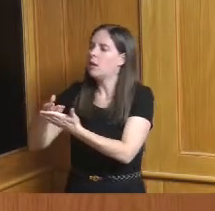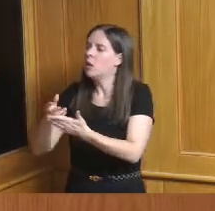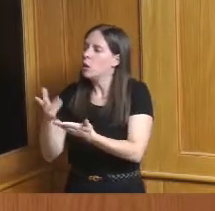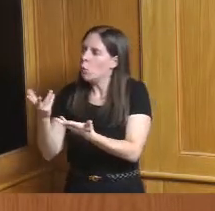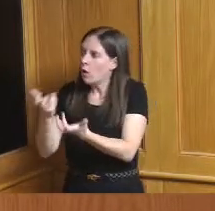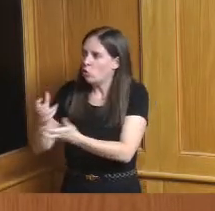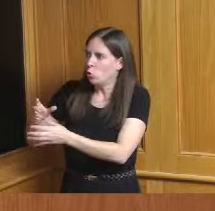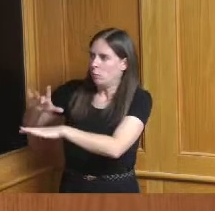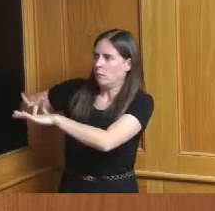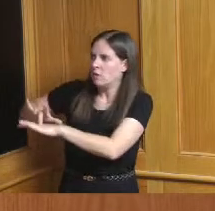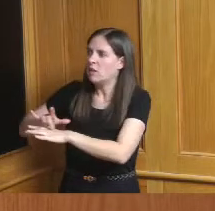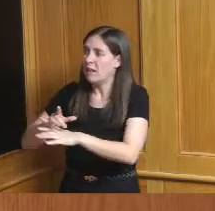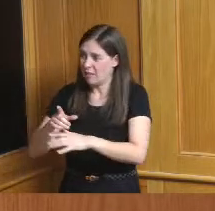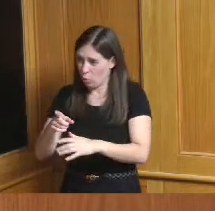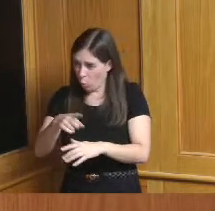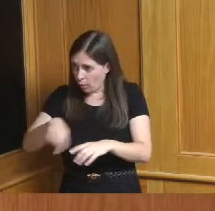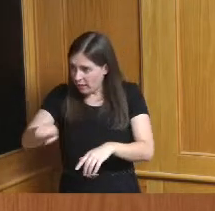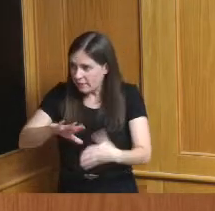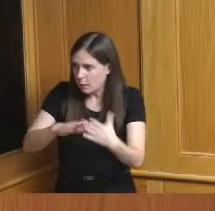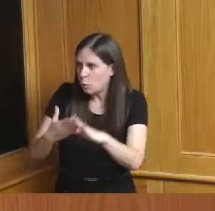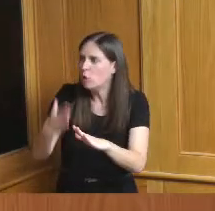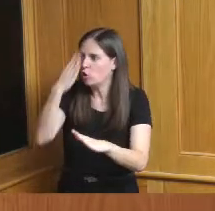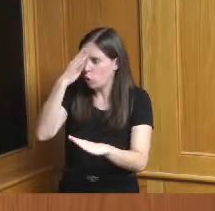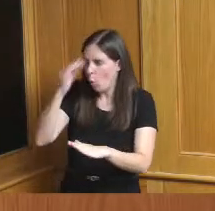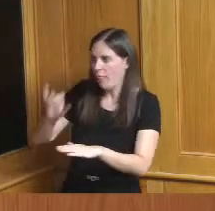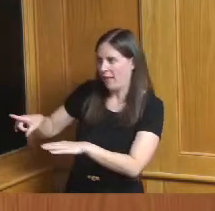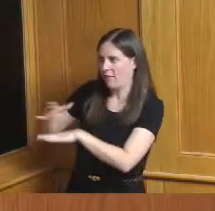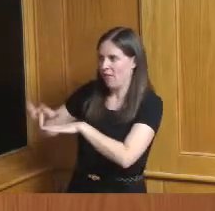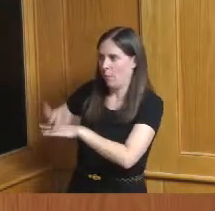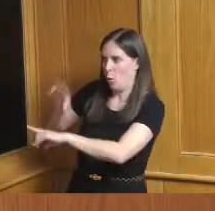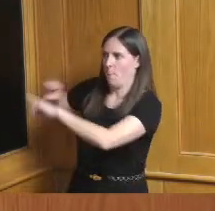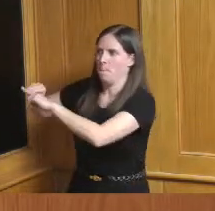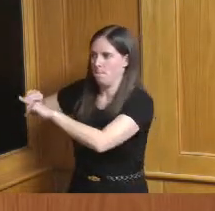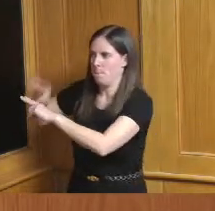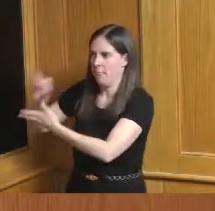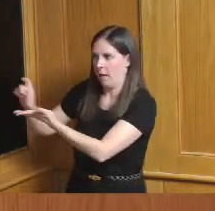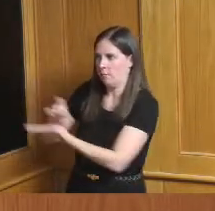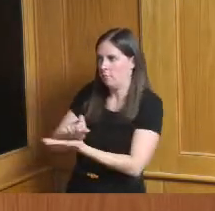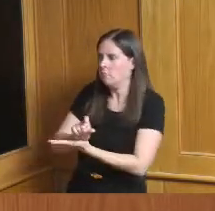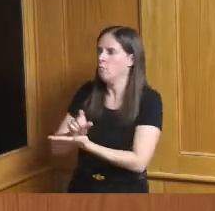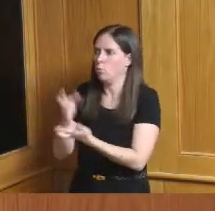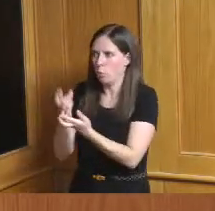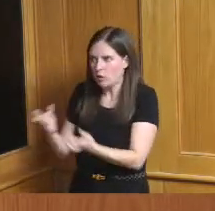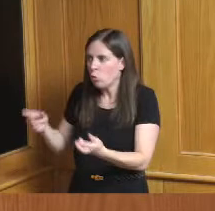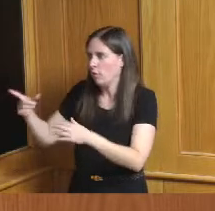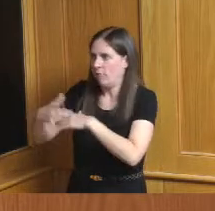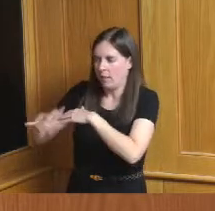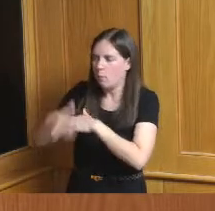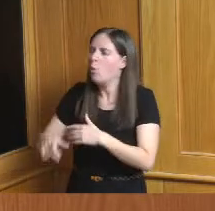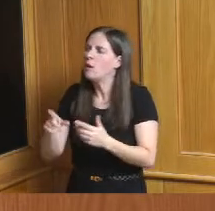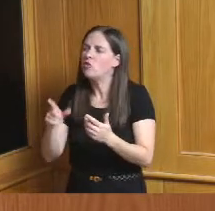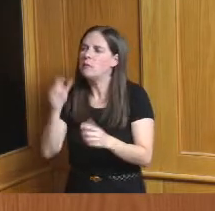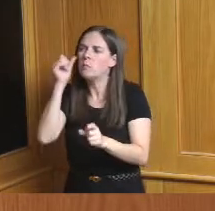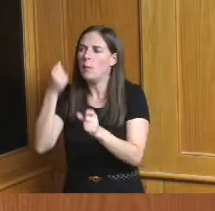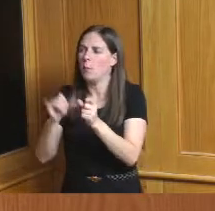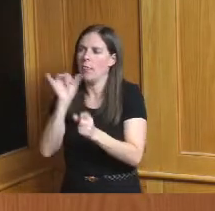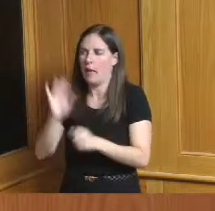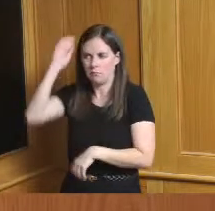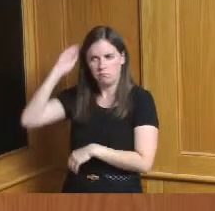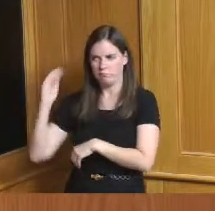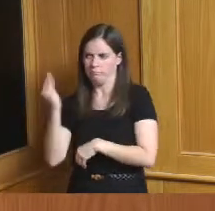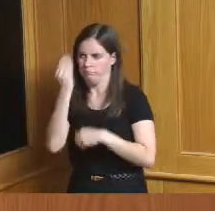of that as a resource and and then just keeping that top of mind as we talk to because we're all